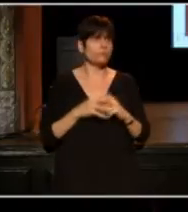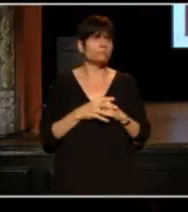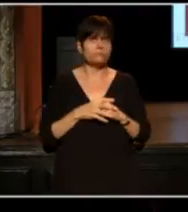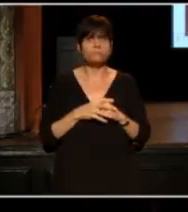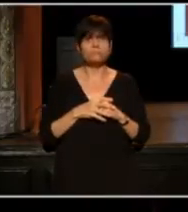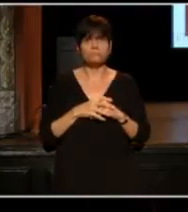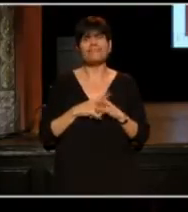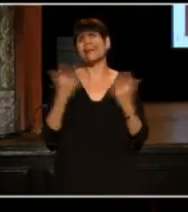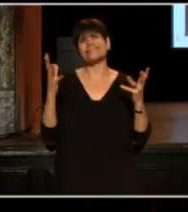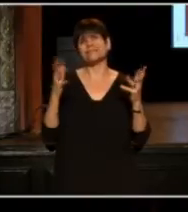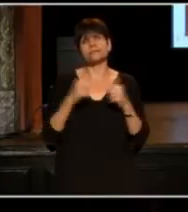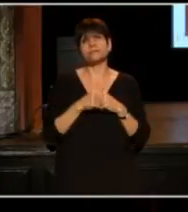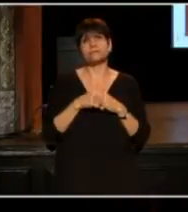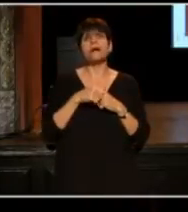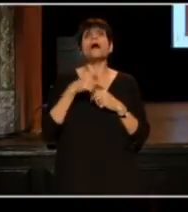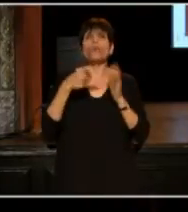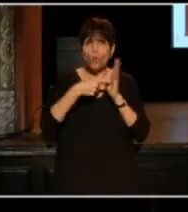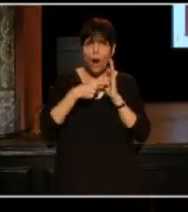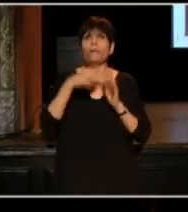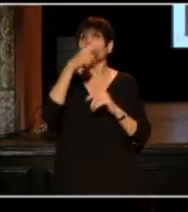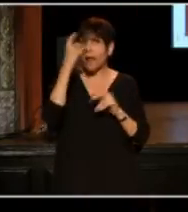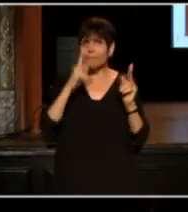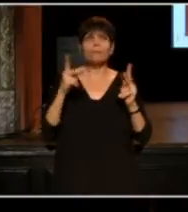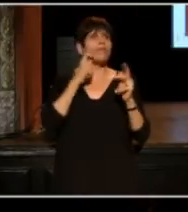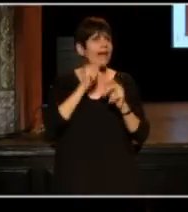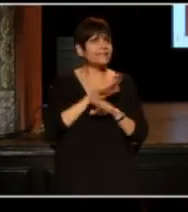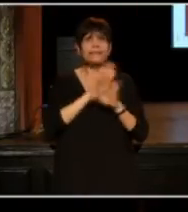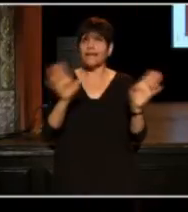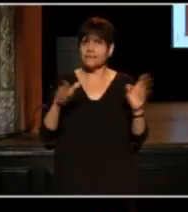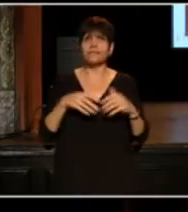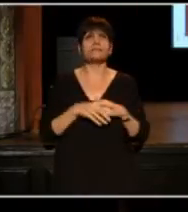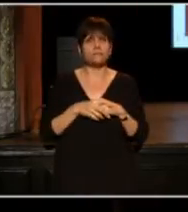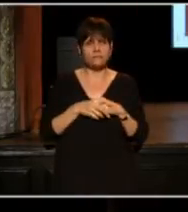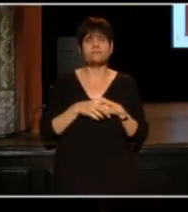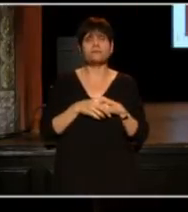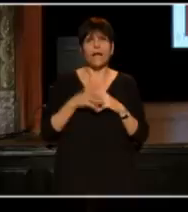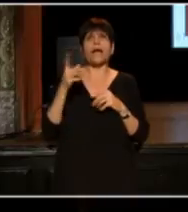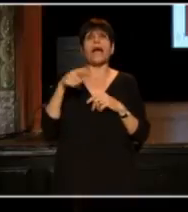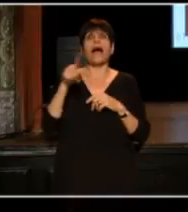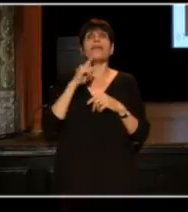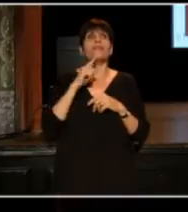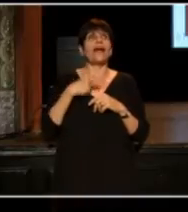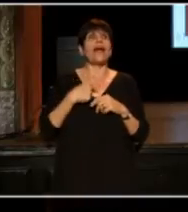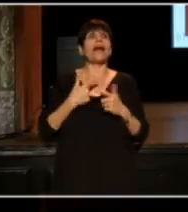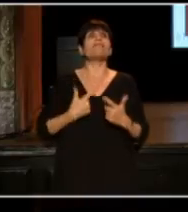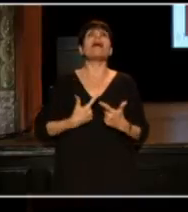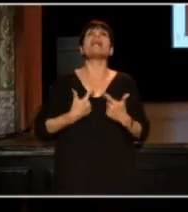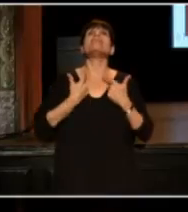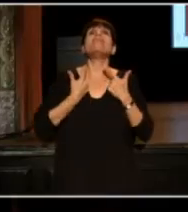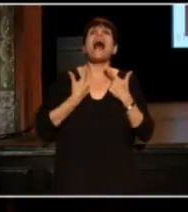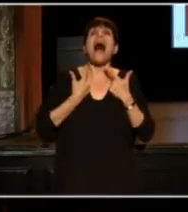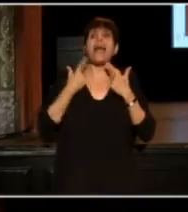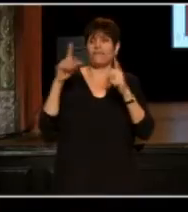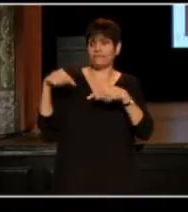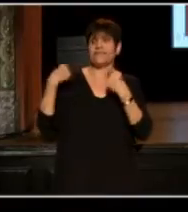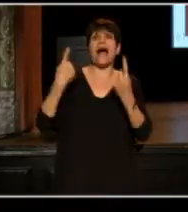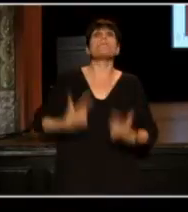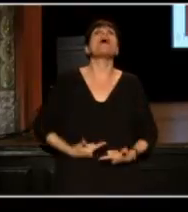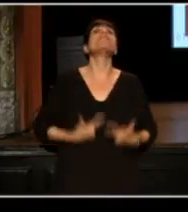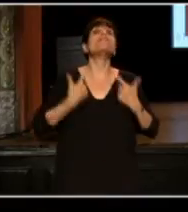That's it. That was the requirement. They were black people, and they have lifetimes of combined experience in blackness.